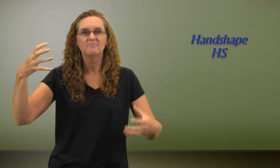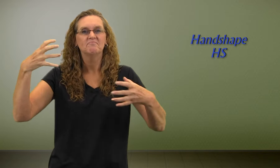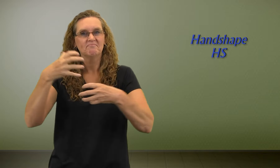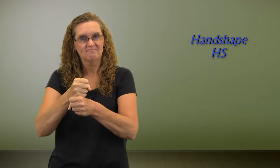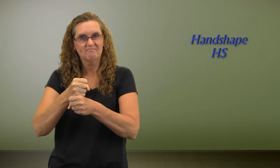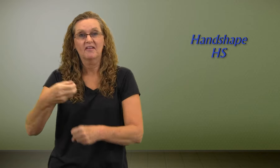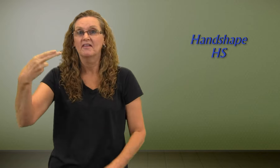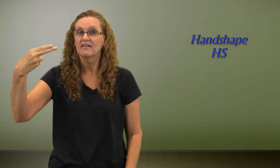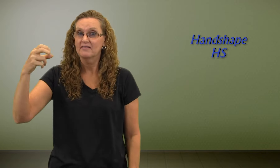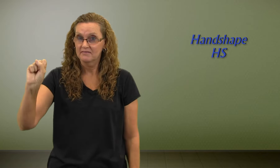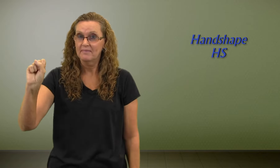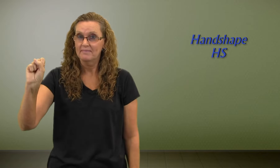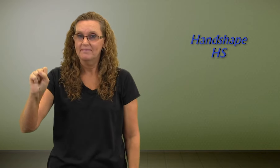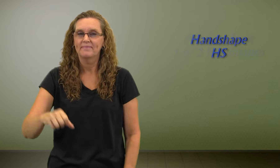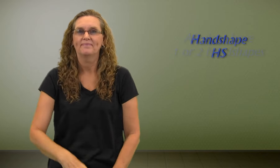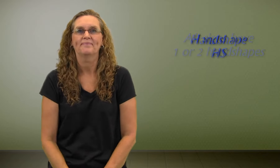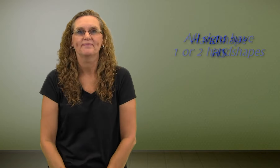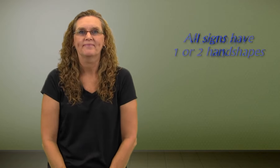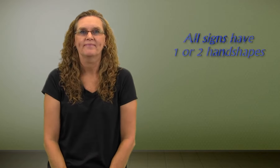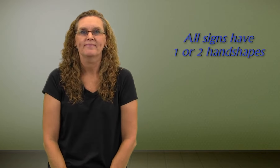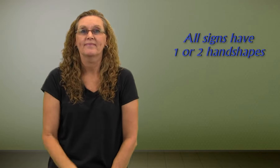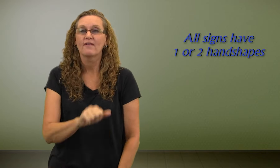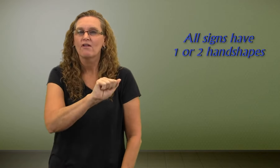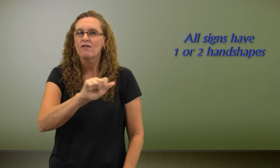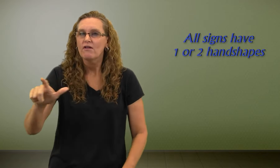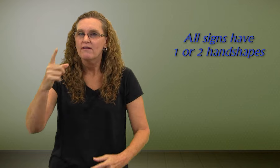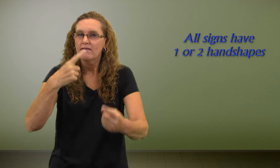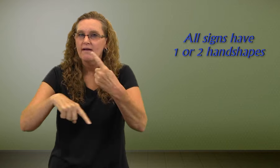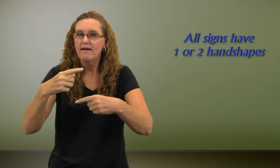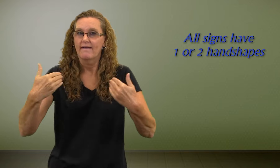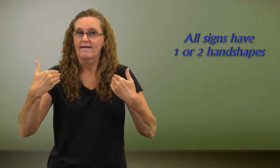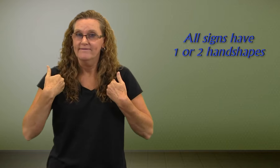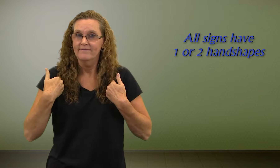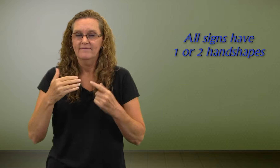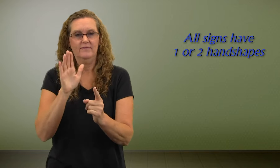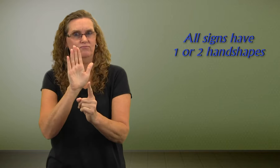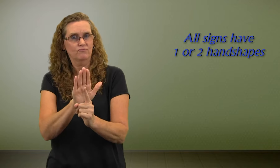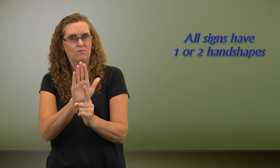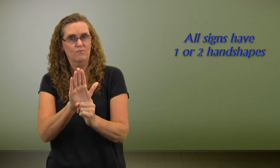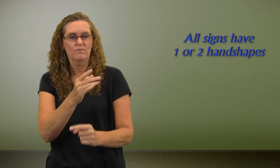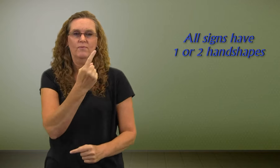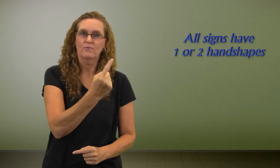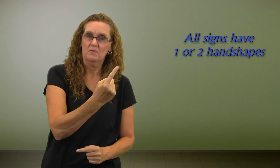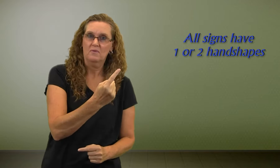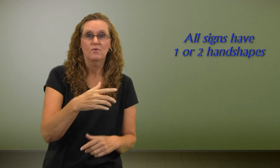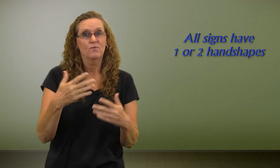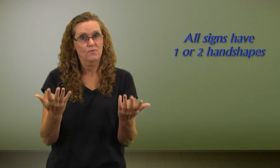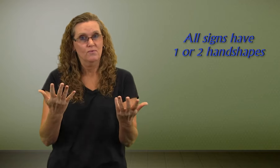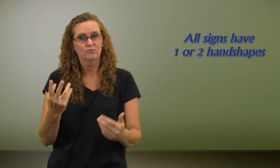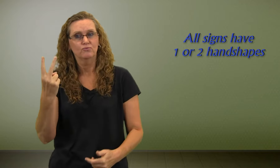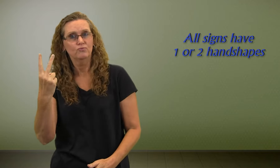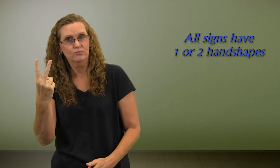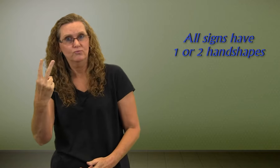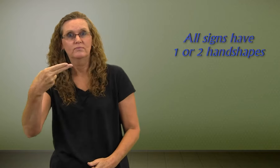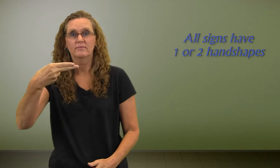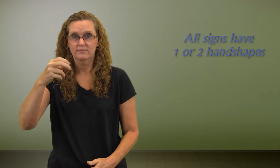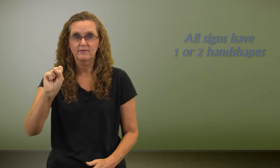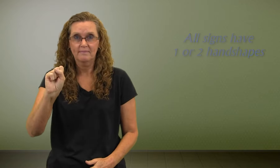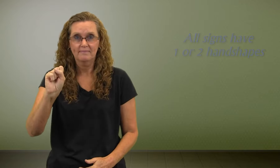and the sign is "HS". All signs have either one or two handshapes.